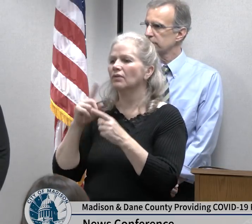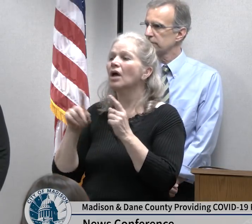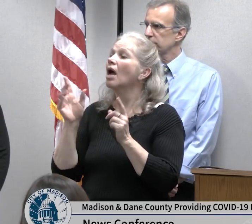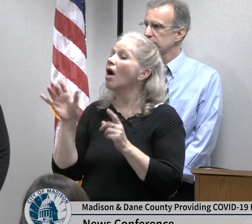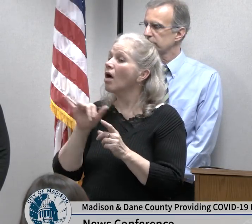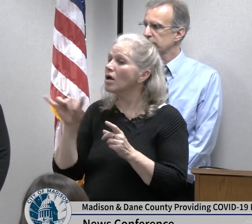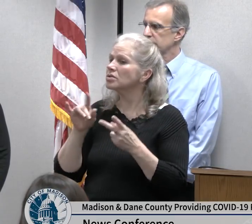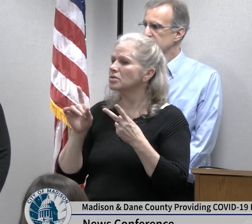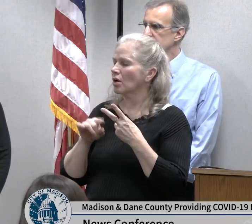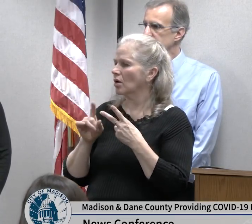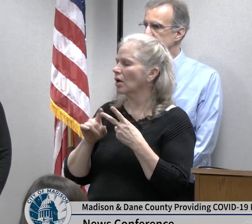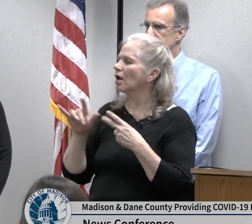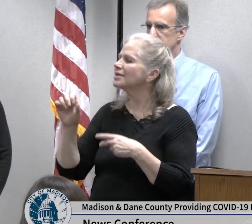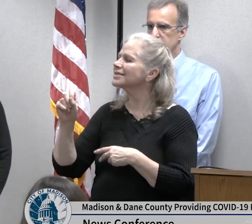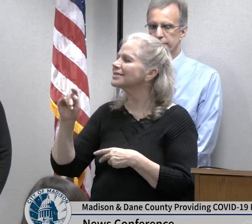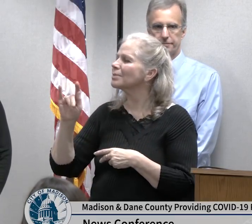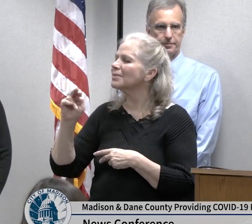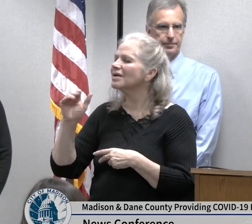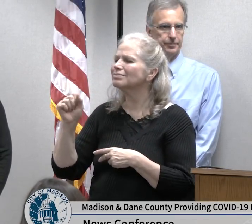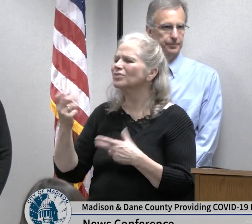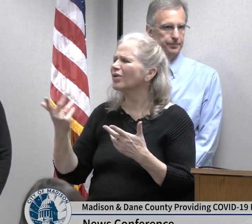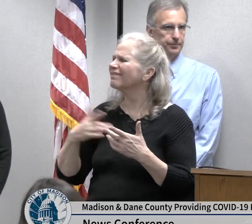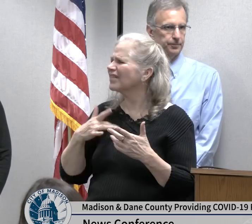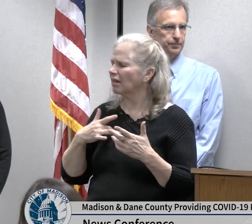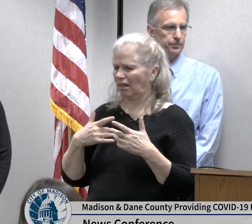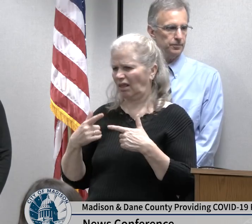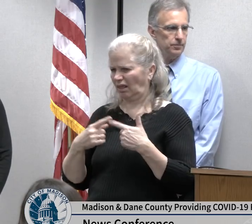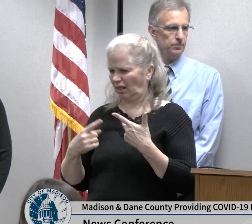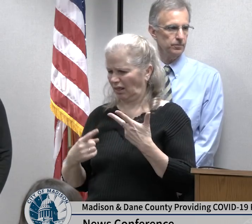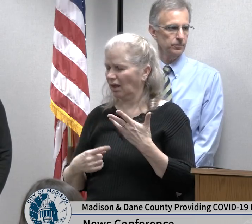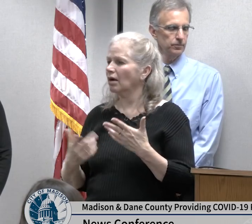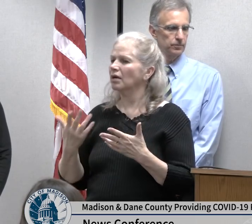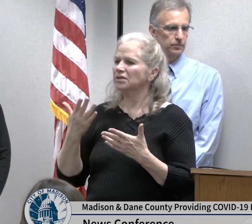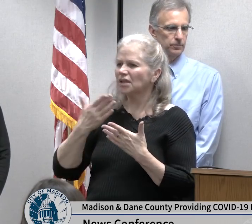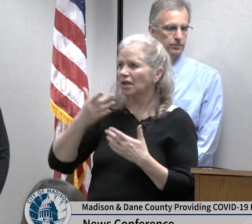but that can be fever cough anything that seems out of the ordinary for our